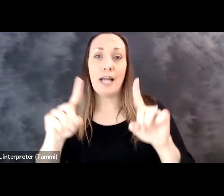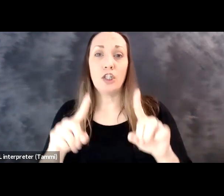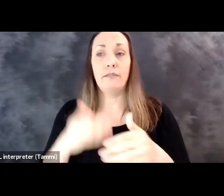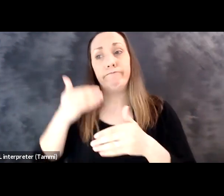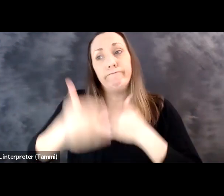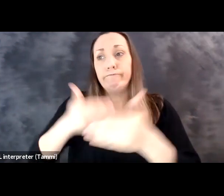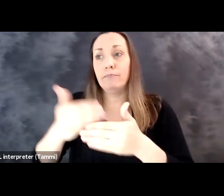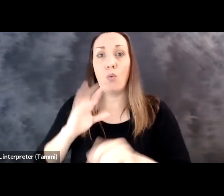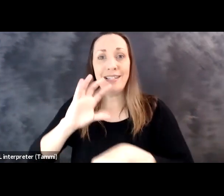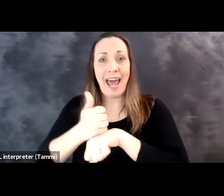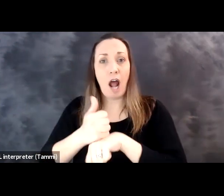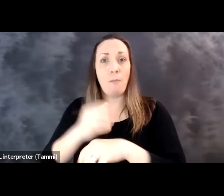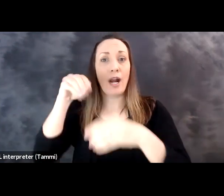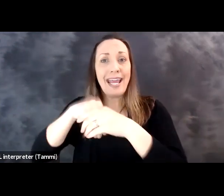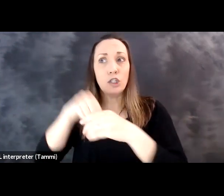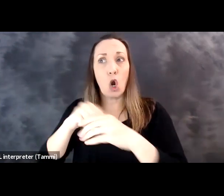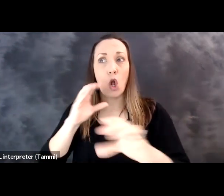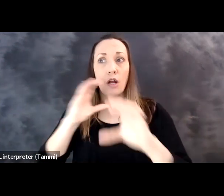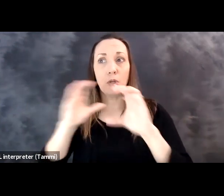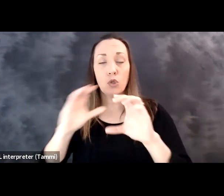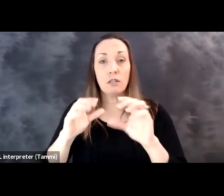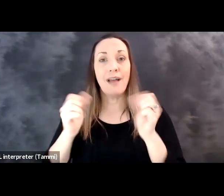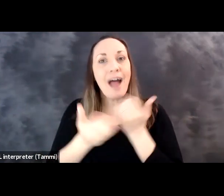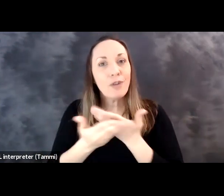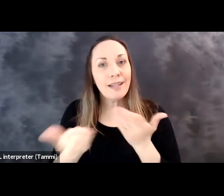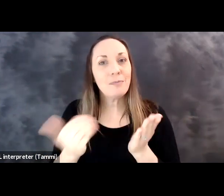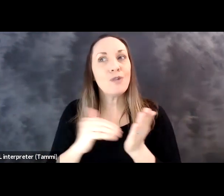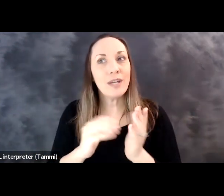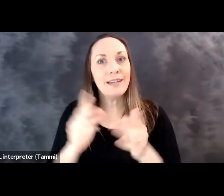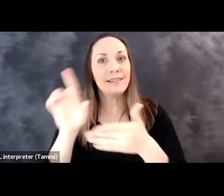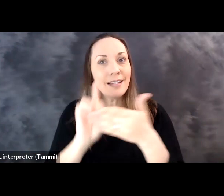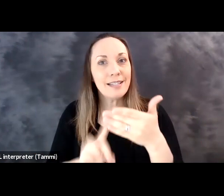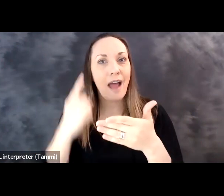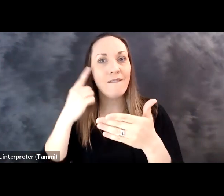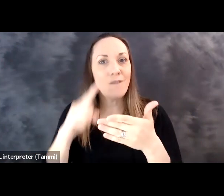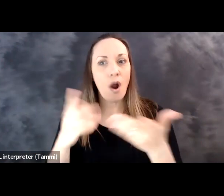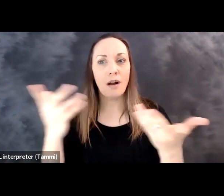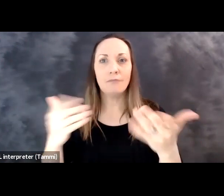we talk about succession, the way we set up our intranet, all of our internal communications, everything's being redesigned for our new work environment